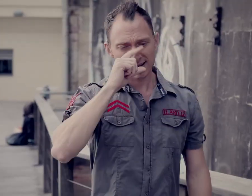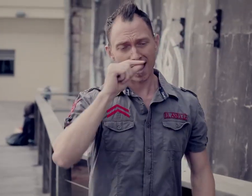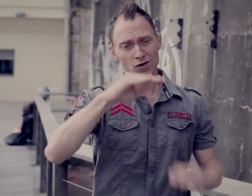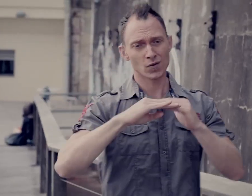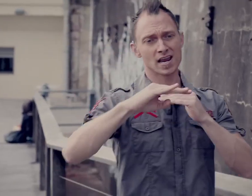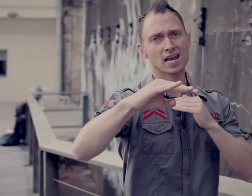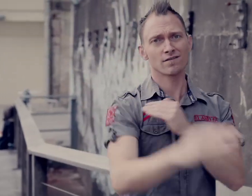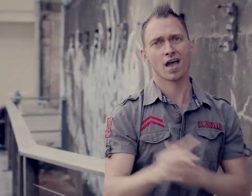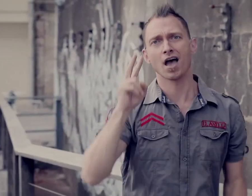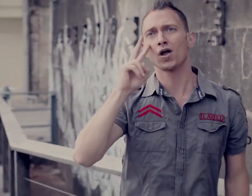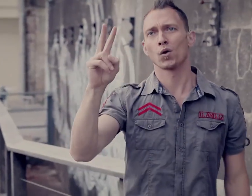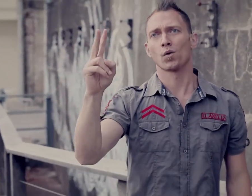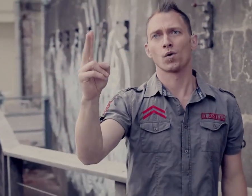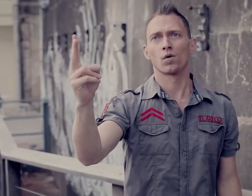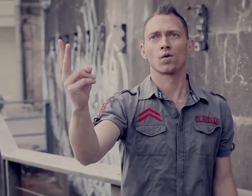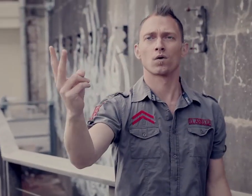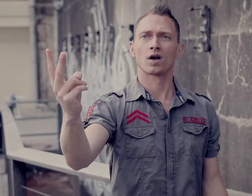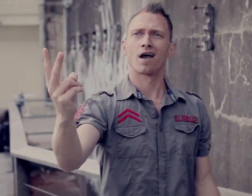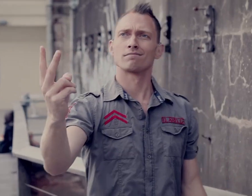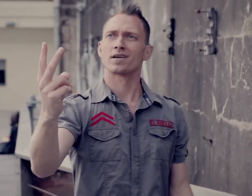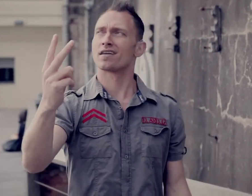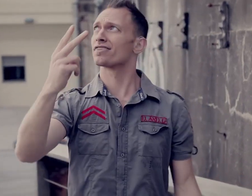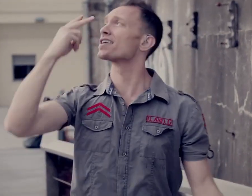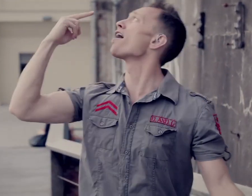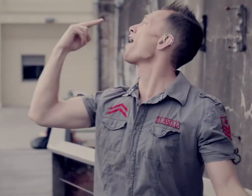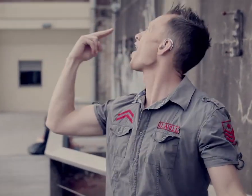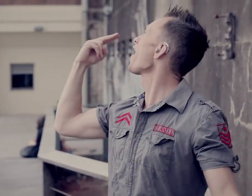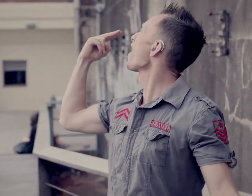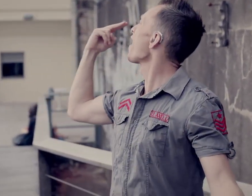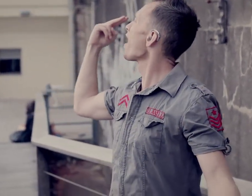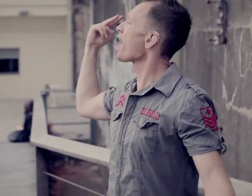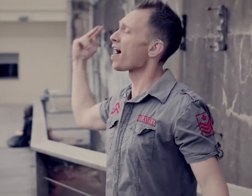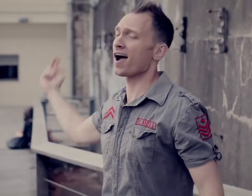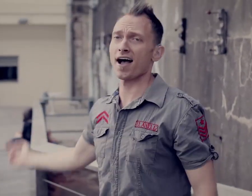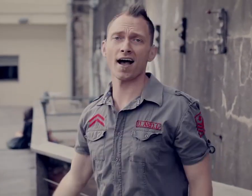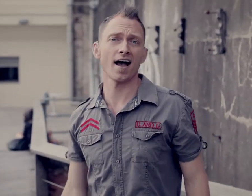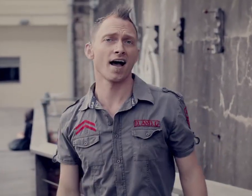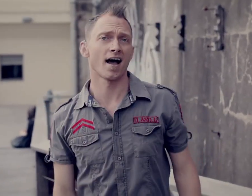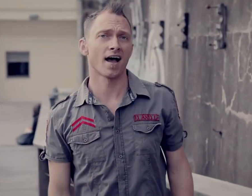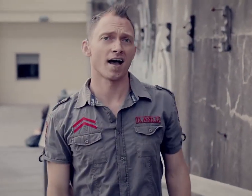Can you even look me in the eye?